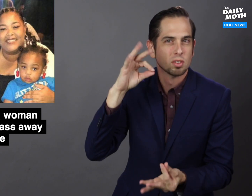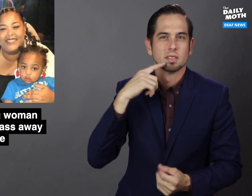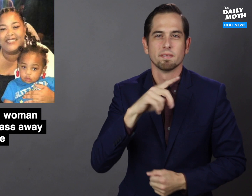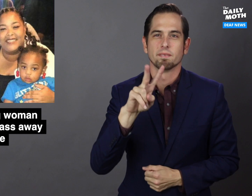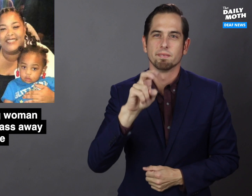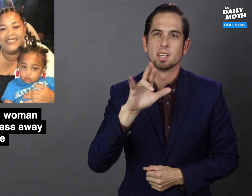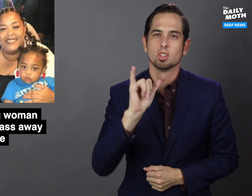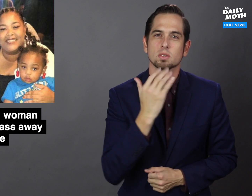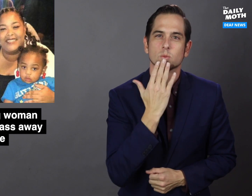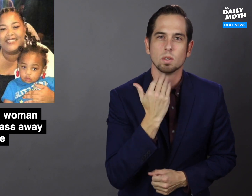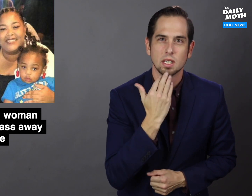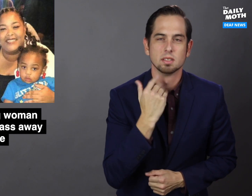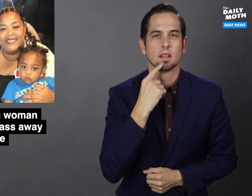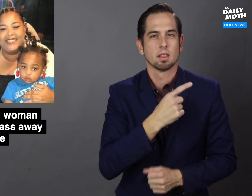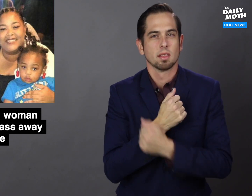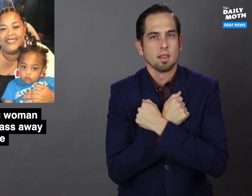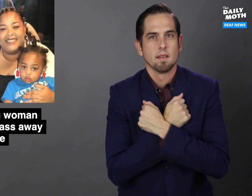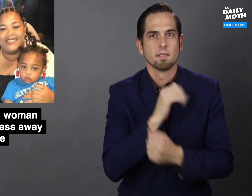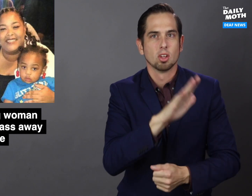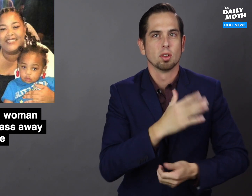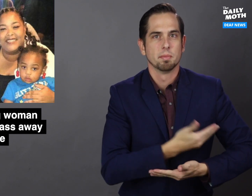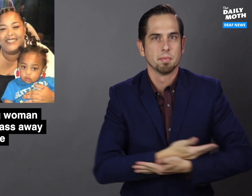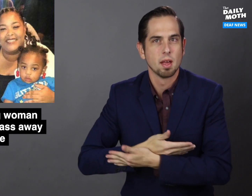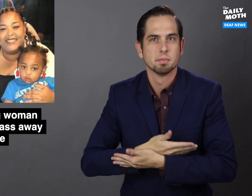was very sweet, and loved her babies,